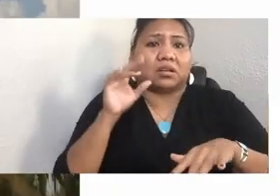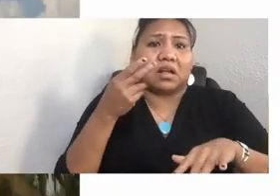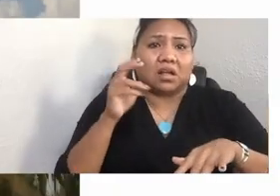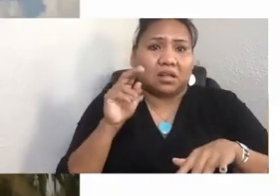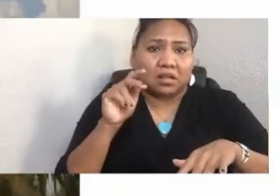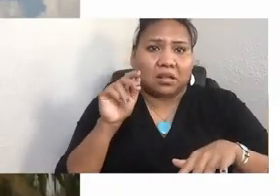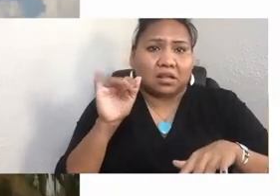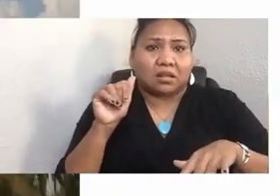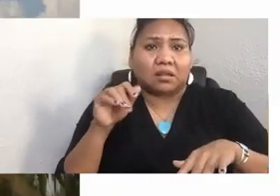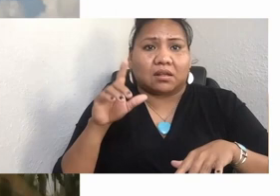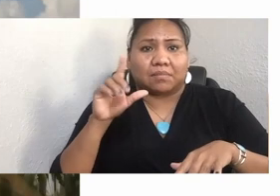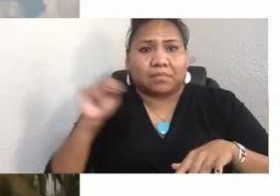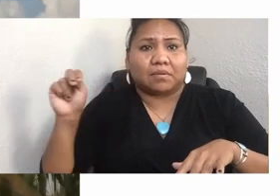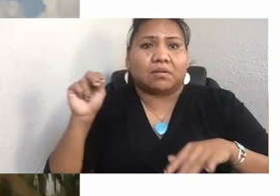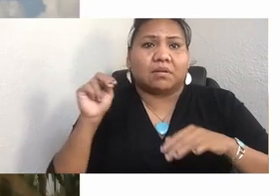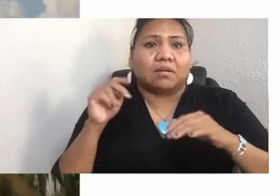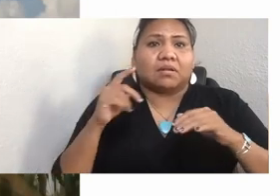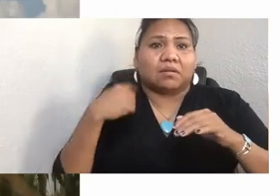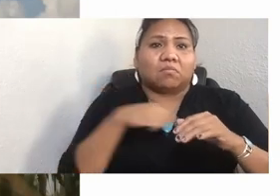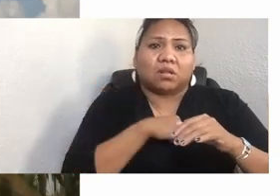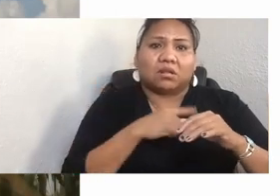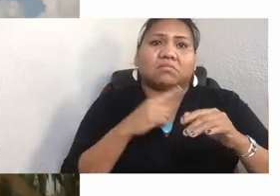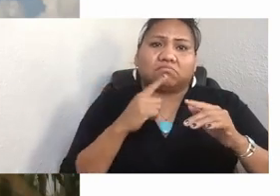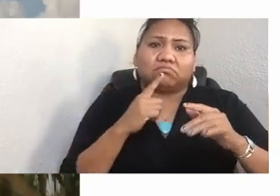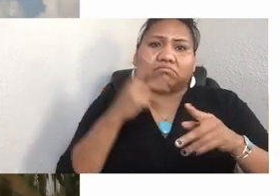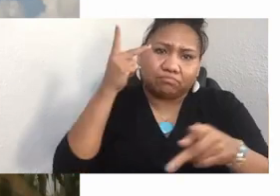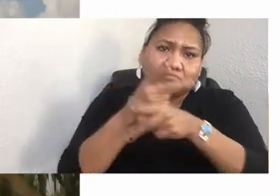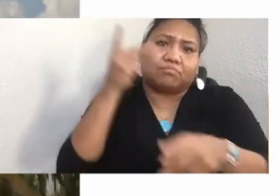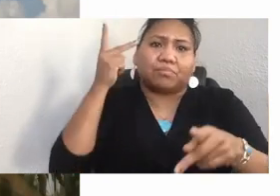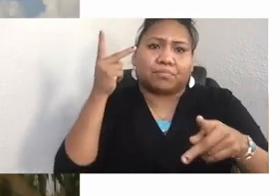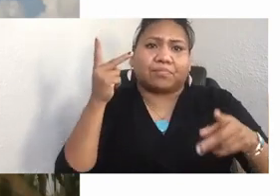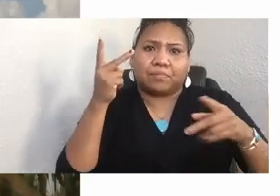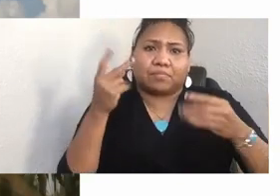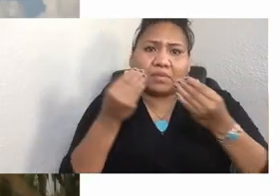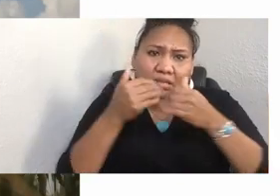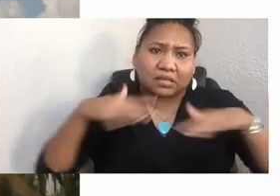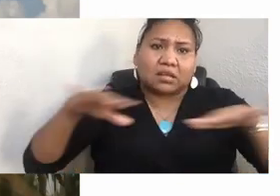Those are divinely mandated instructions to us. We are at an incredible challenge point